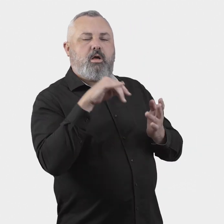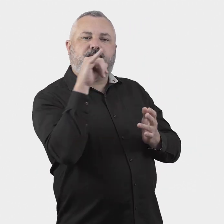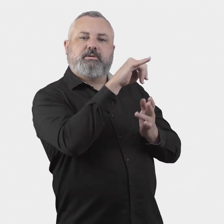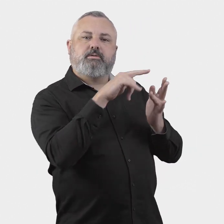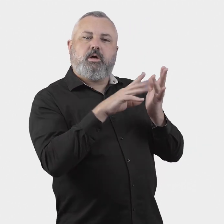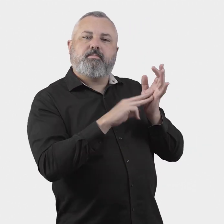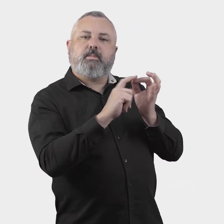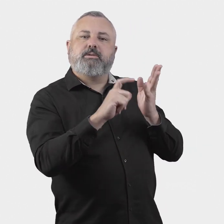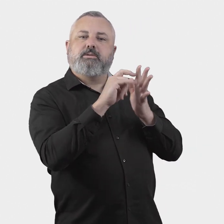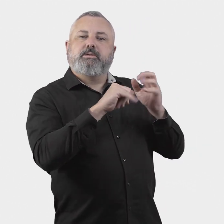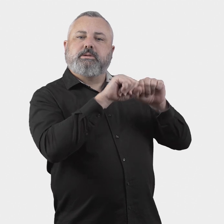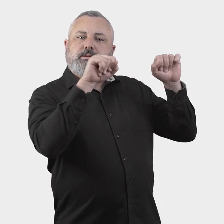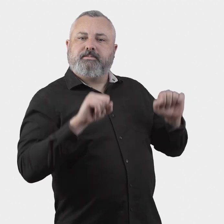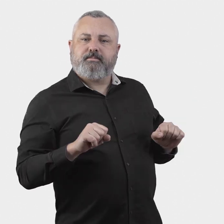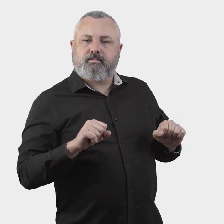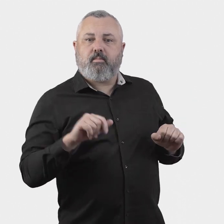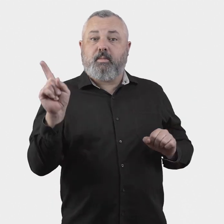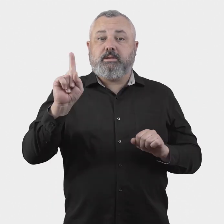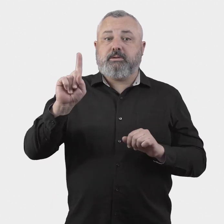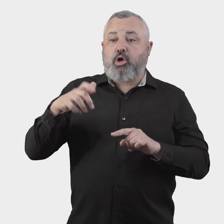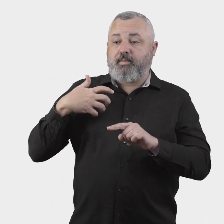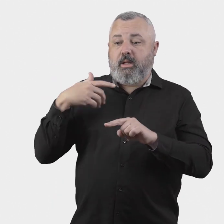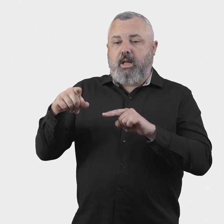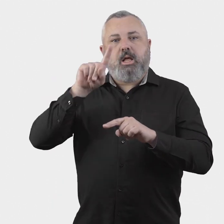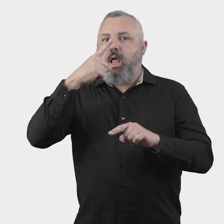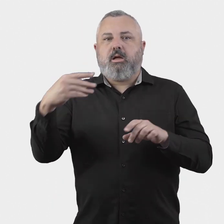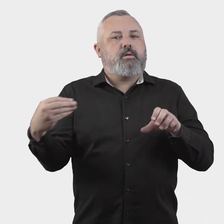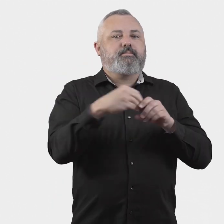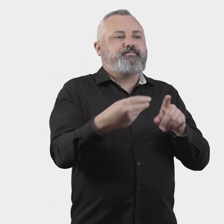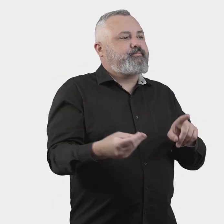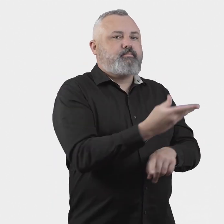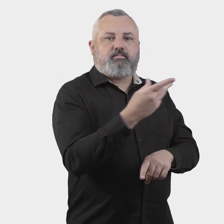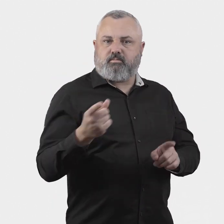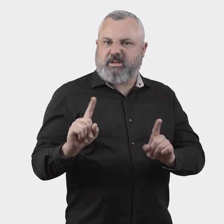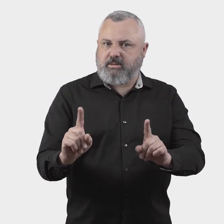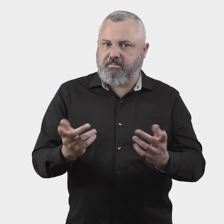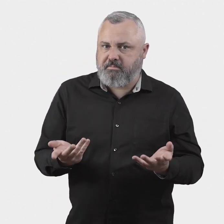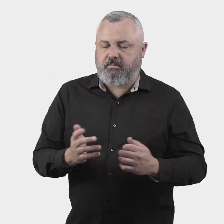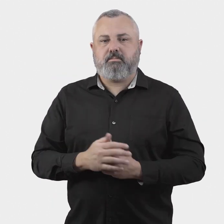Aviation Industry Ombuds Scheme, and what types of complaints should not?